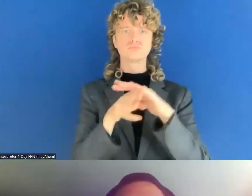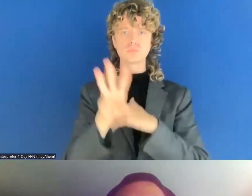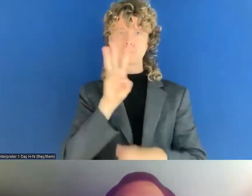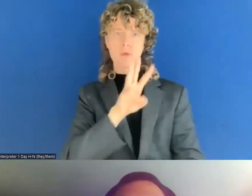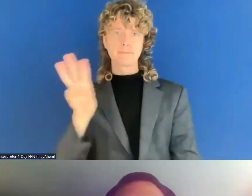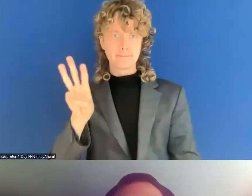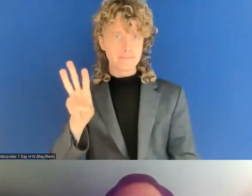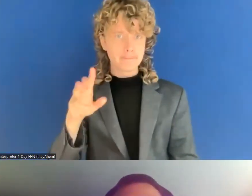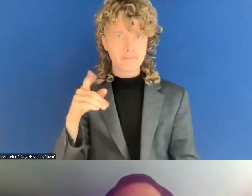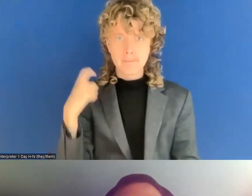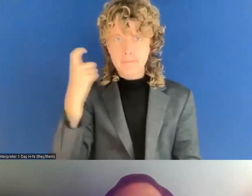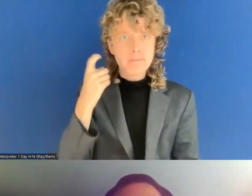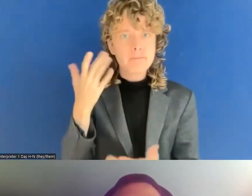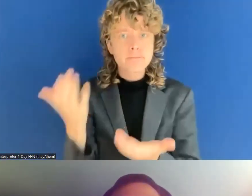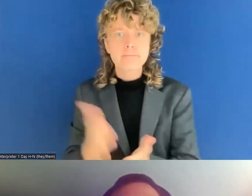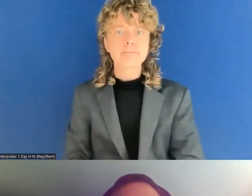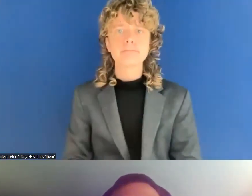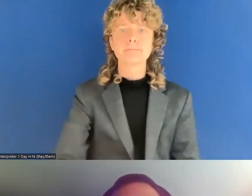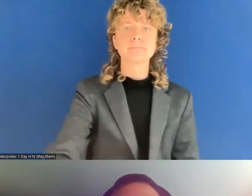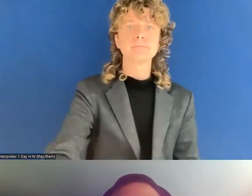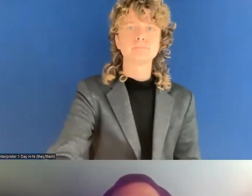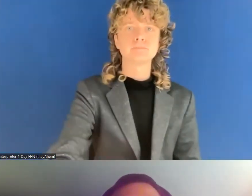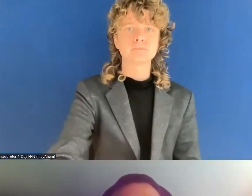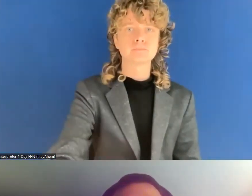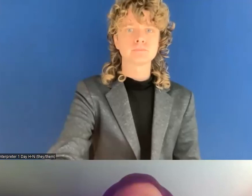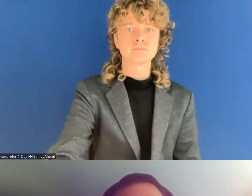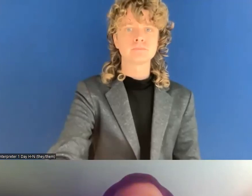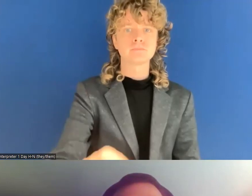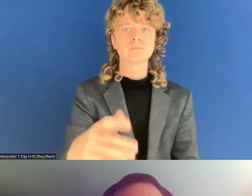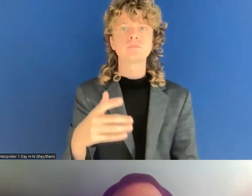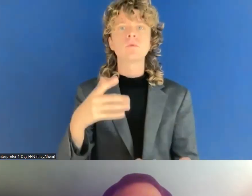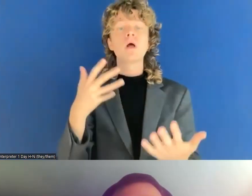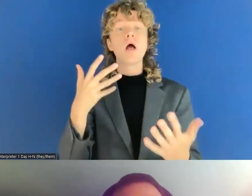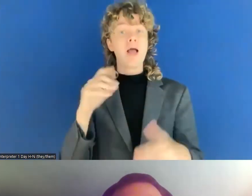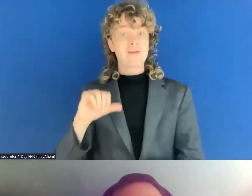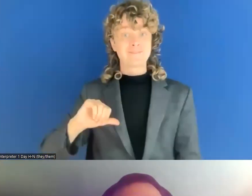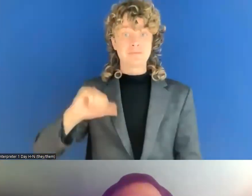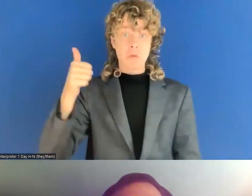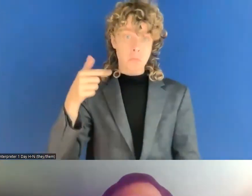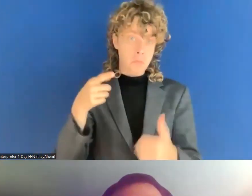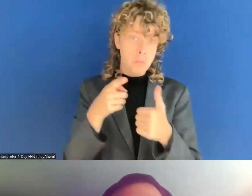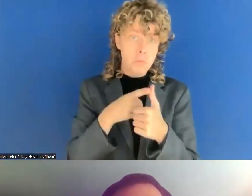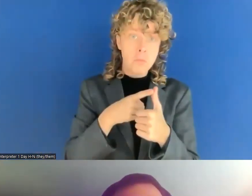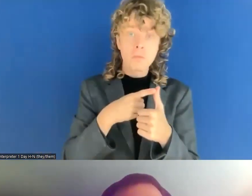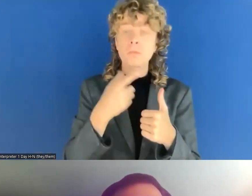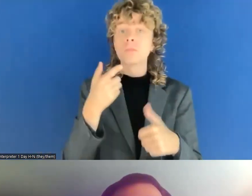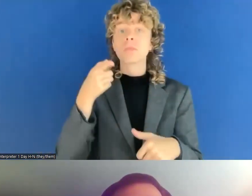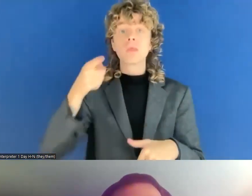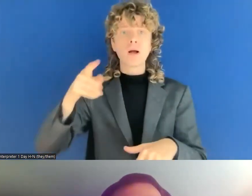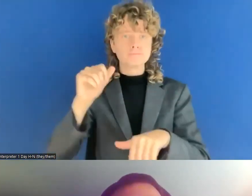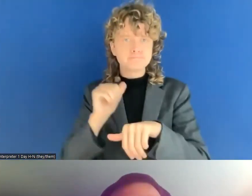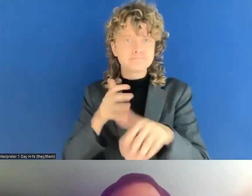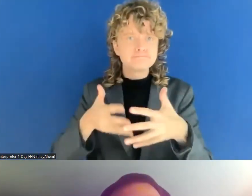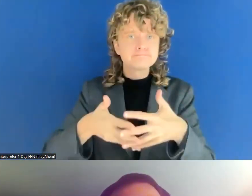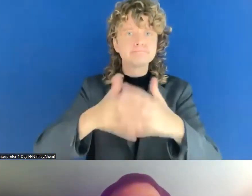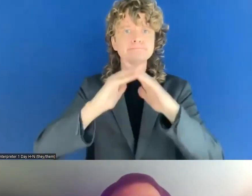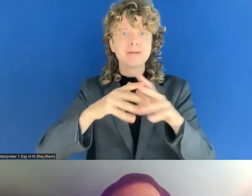One thing is to setup the internal processes to make the websites more accessible, I think that's the key.